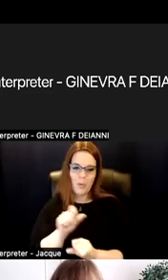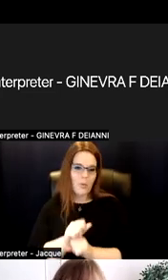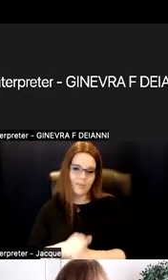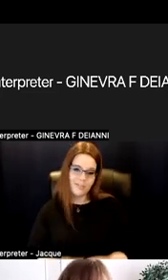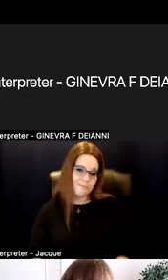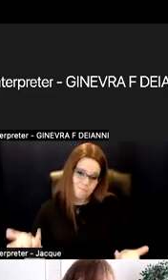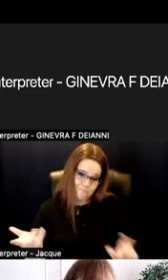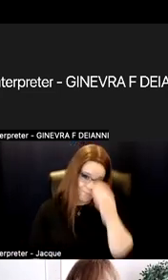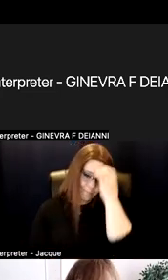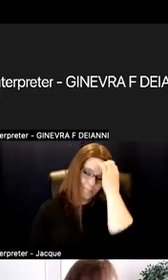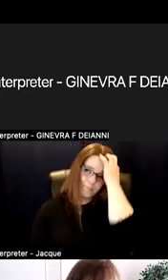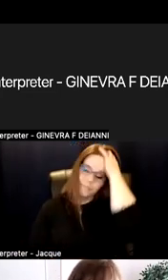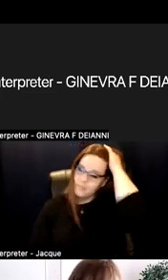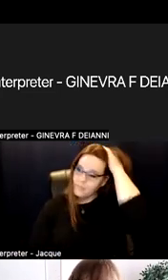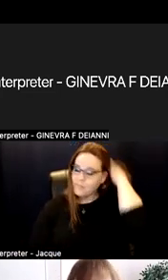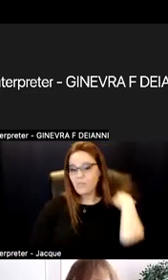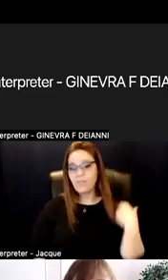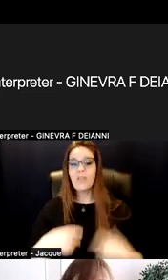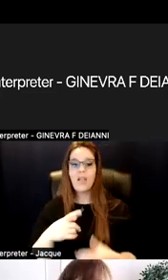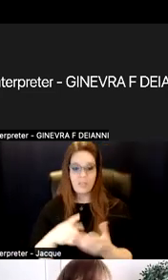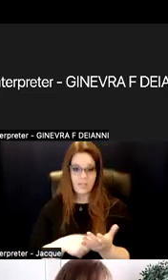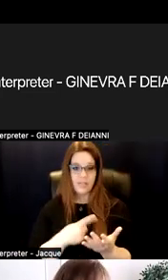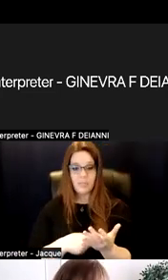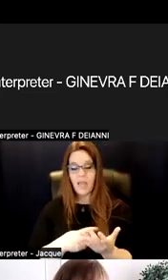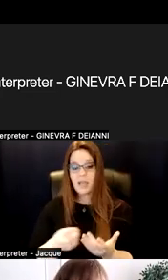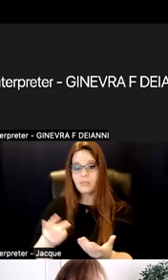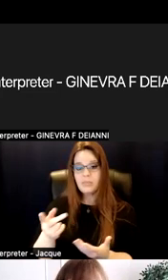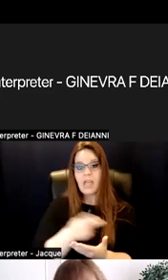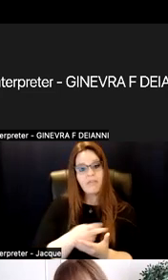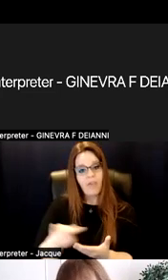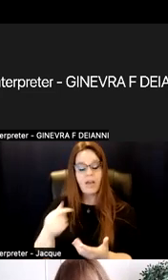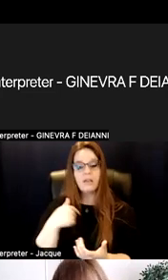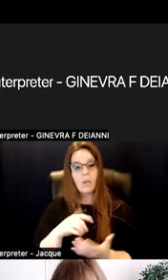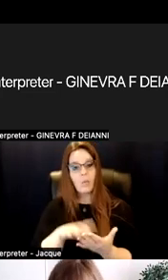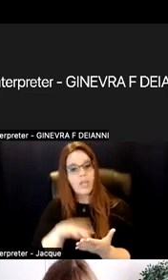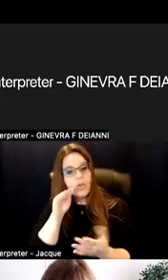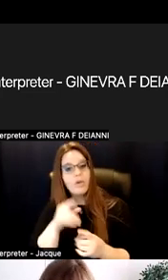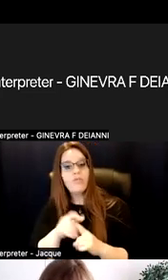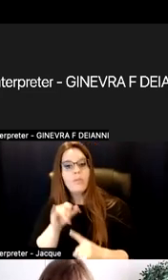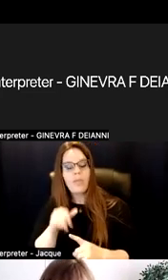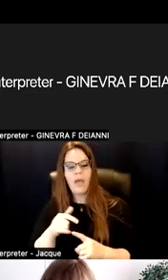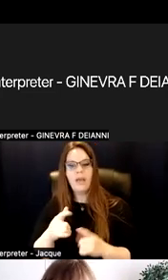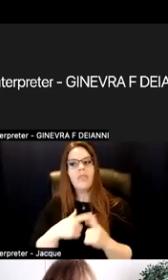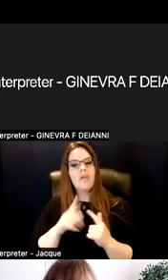Sometimes, it fails, and we learn from that, and we test our next hypothesis.